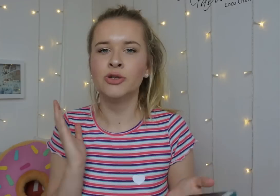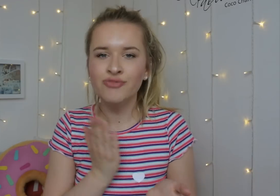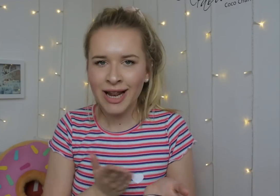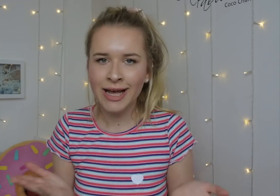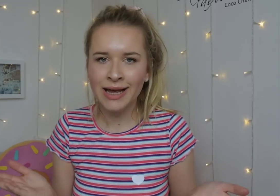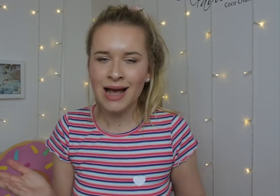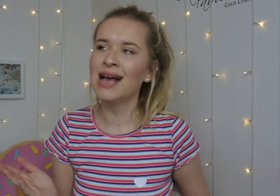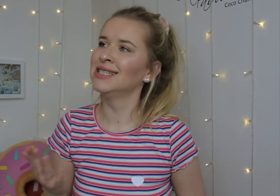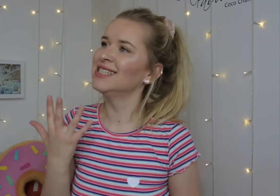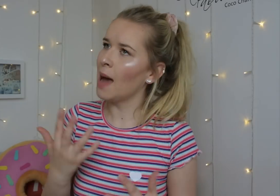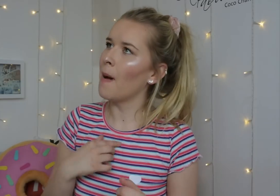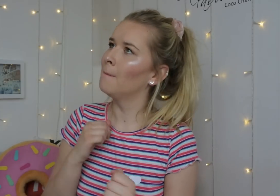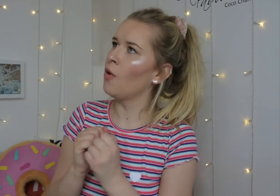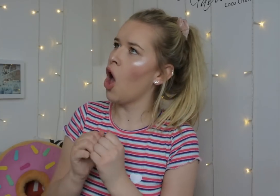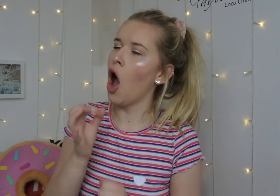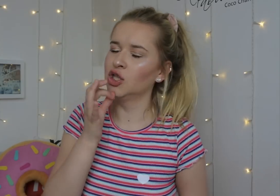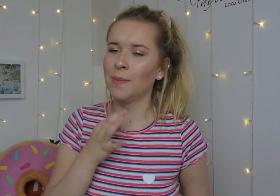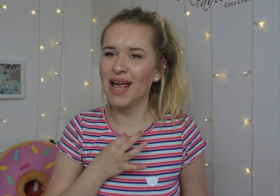Really?! Now, my brother asked me that question